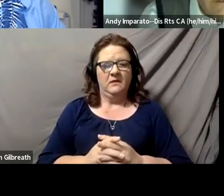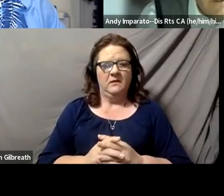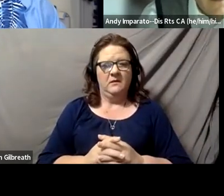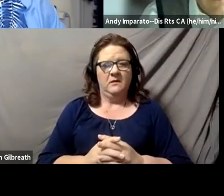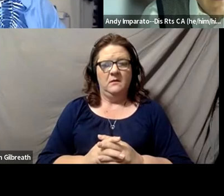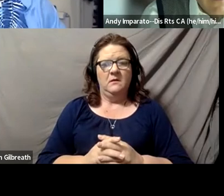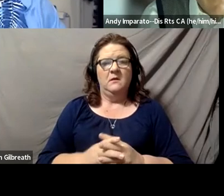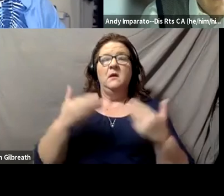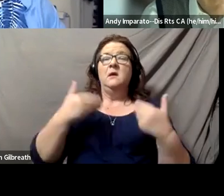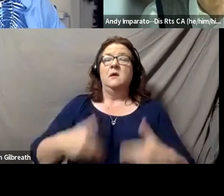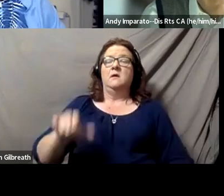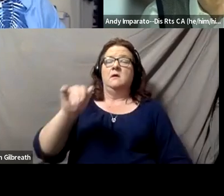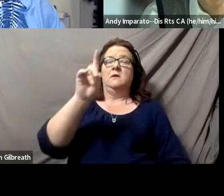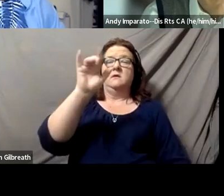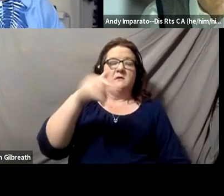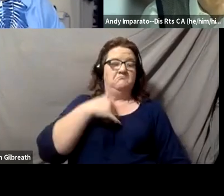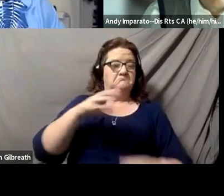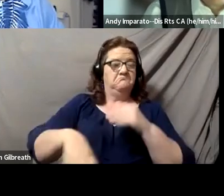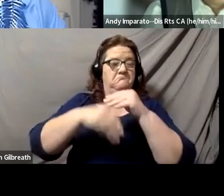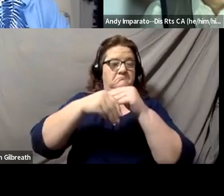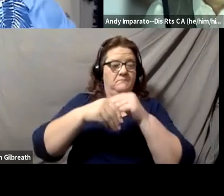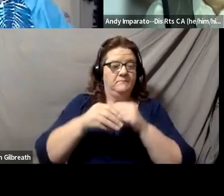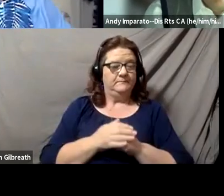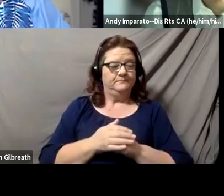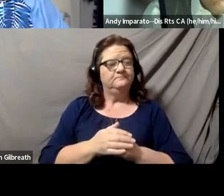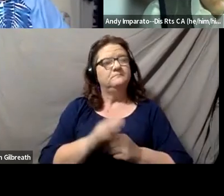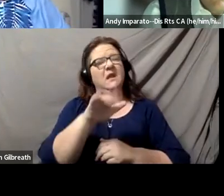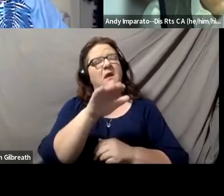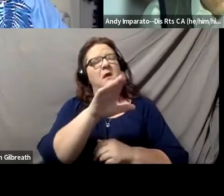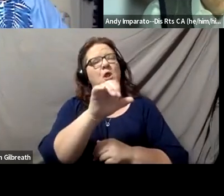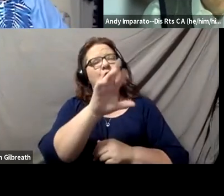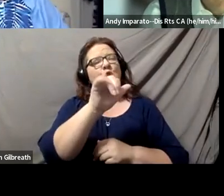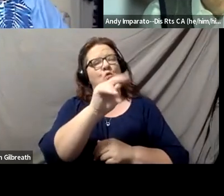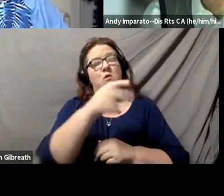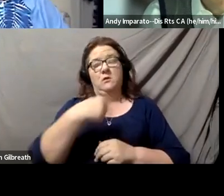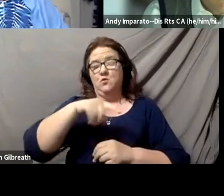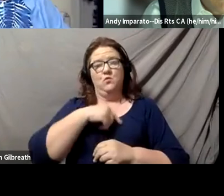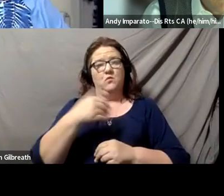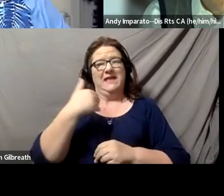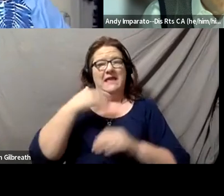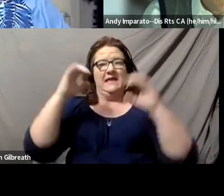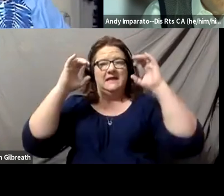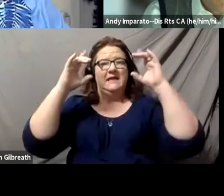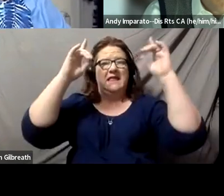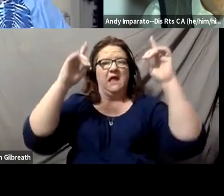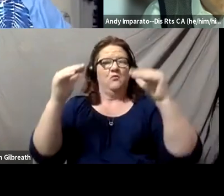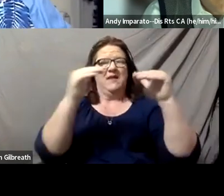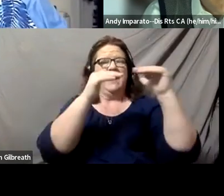So this is Andy. If I can just chime in, Lauren. We had an education equity summit this week,